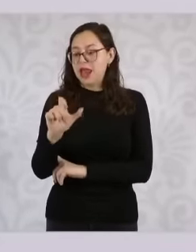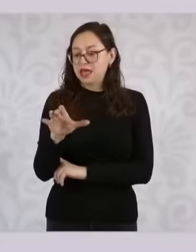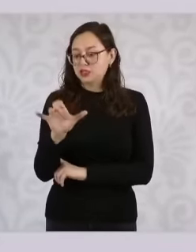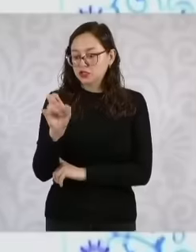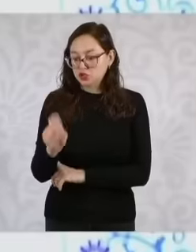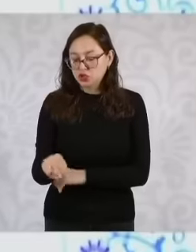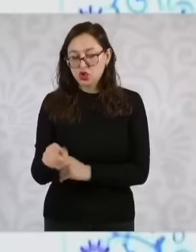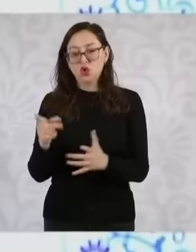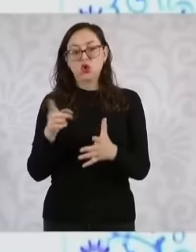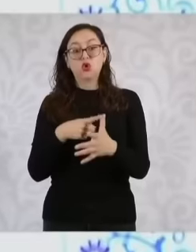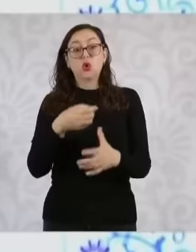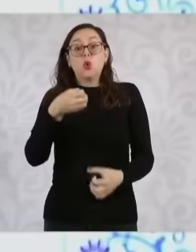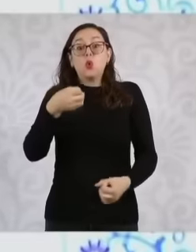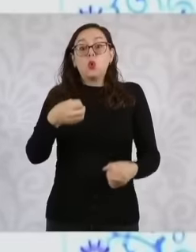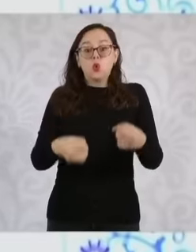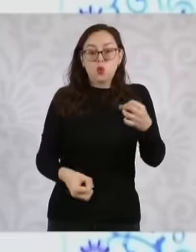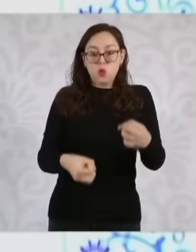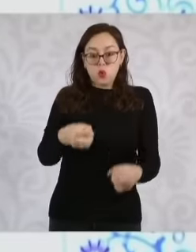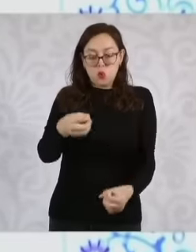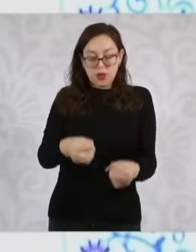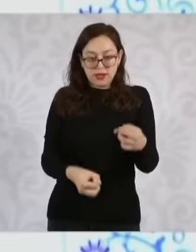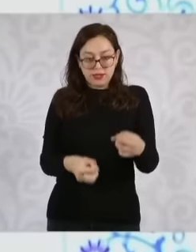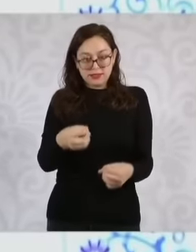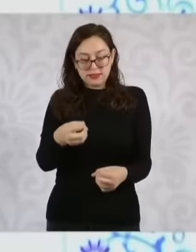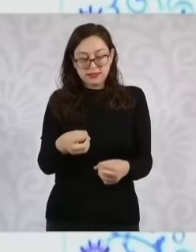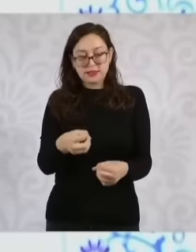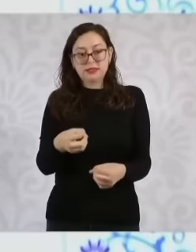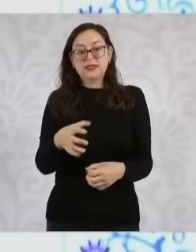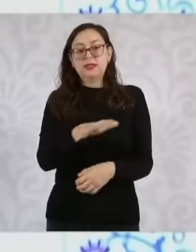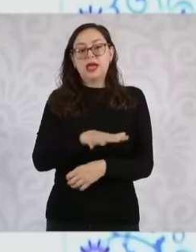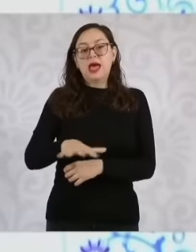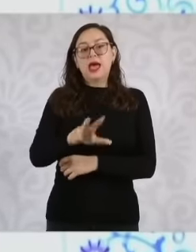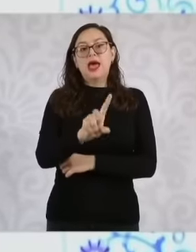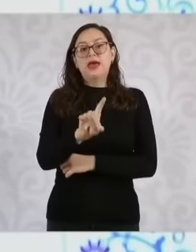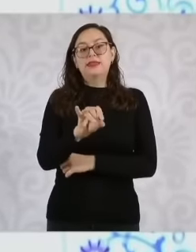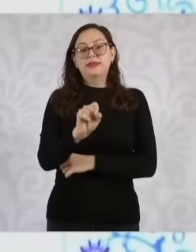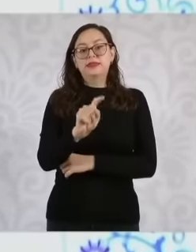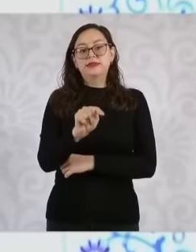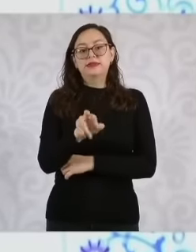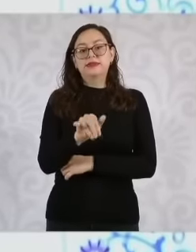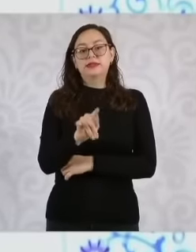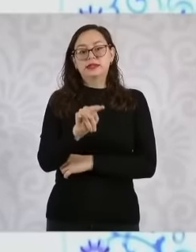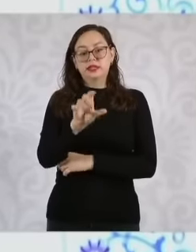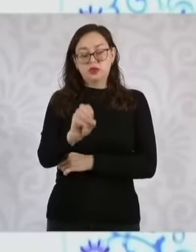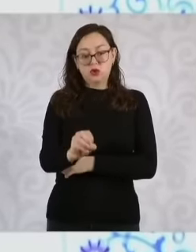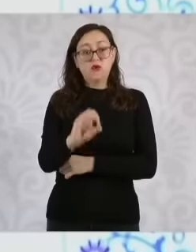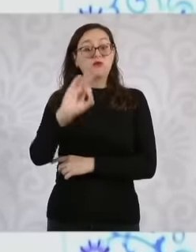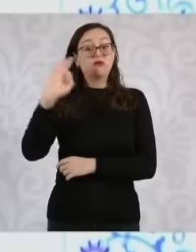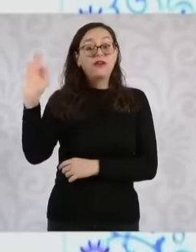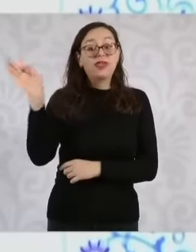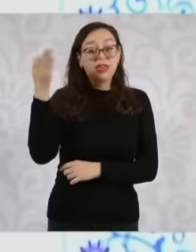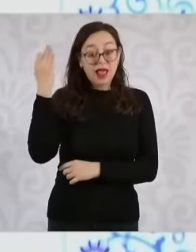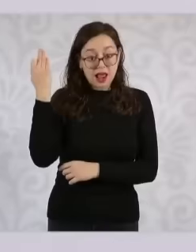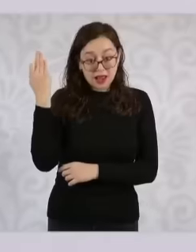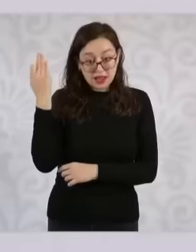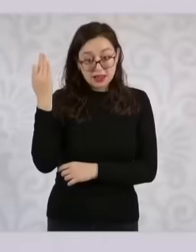the judges who are members of the district courts of the judicial branch of the federation and